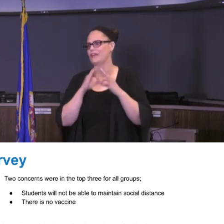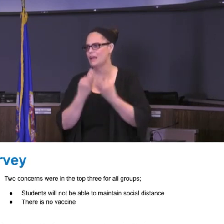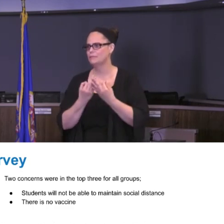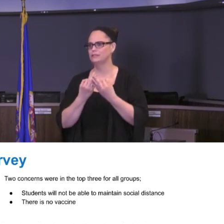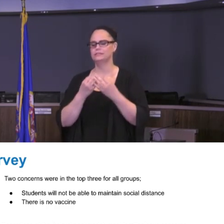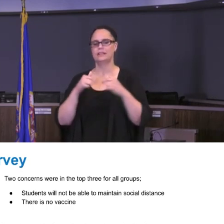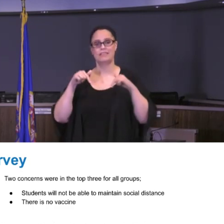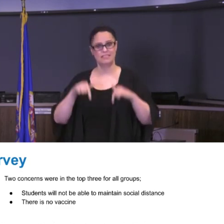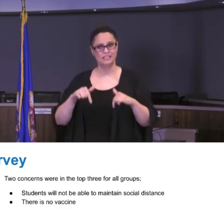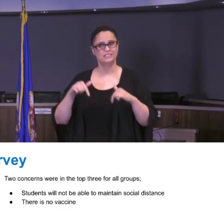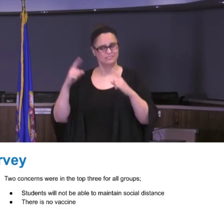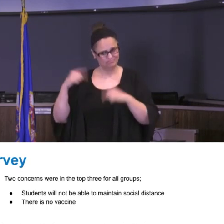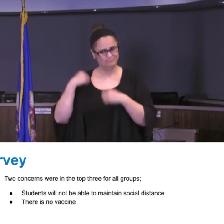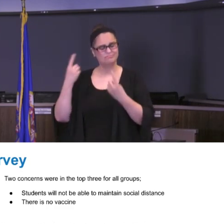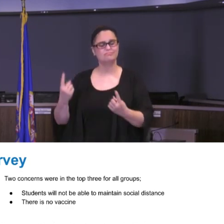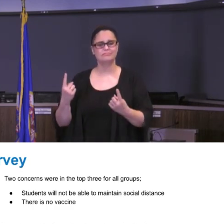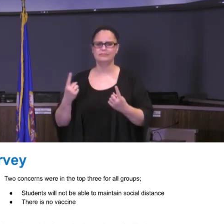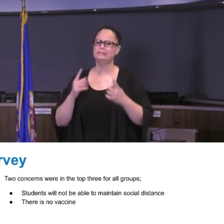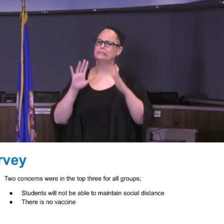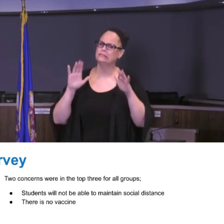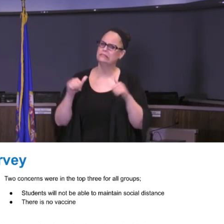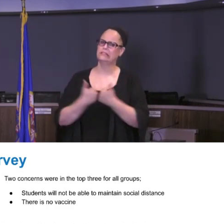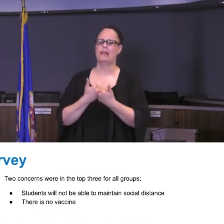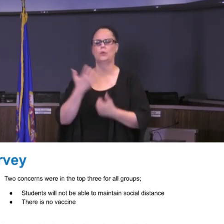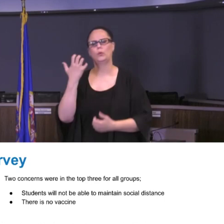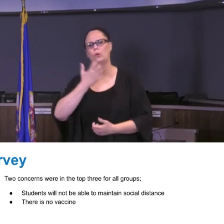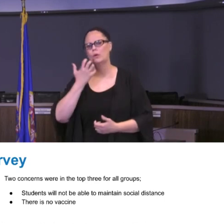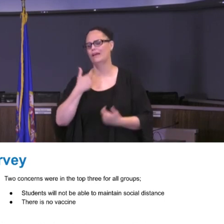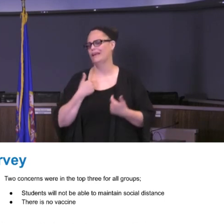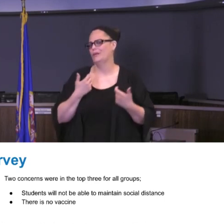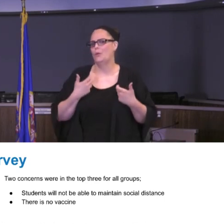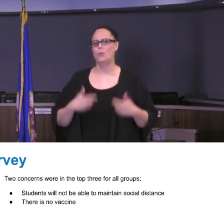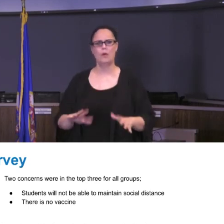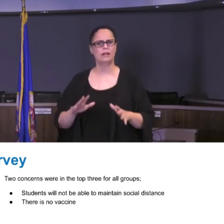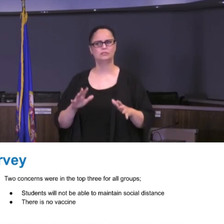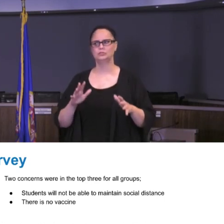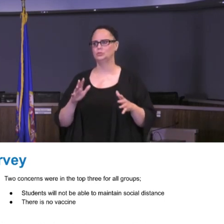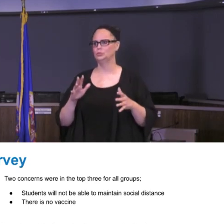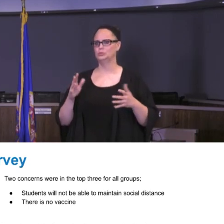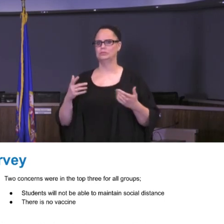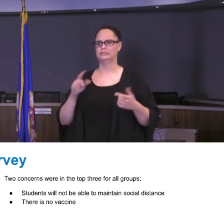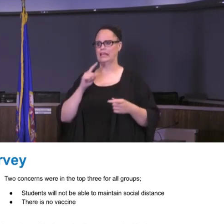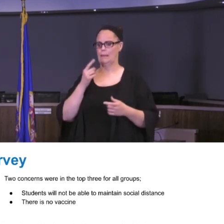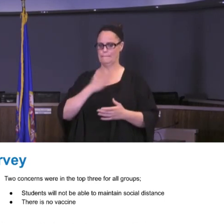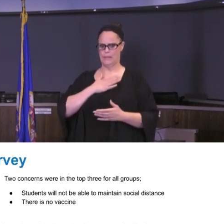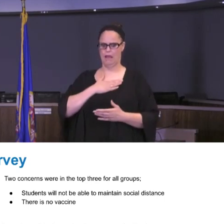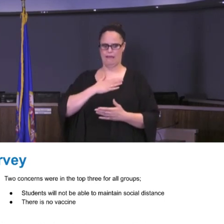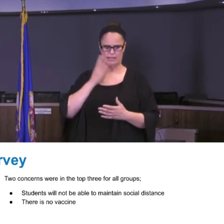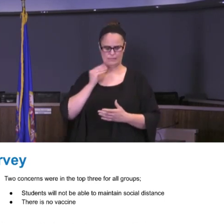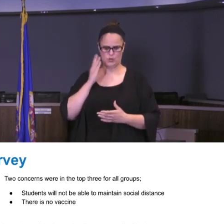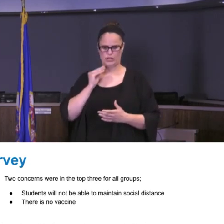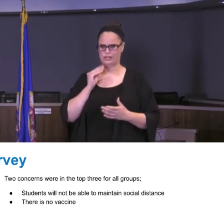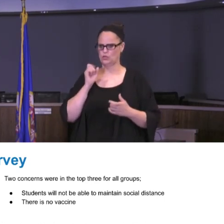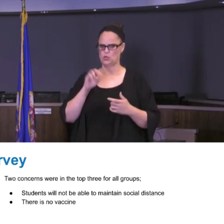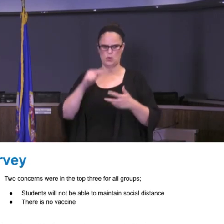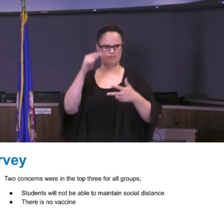time for you and I don't want to speak on behalf of my own experiences or the experiences of one, two or three. I realize that